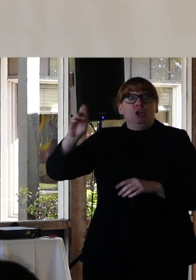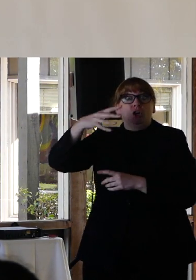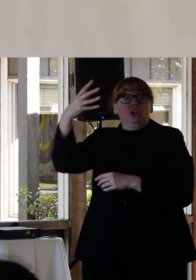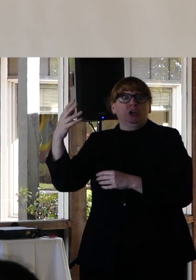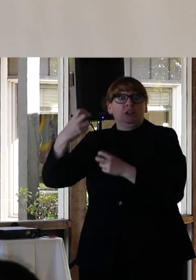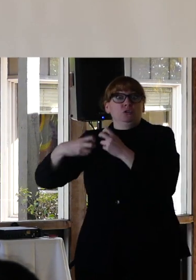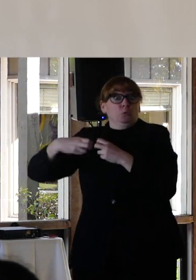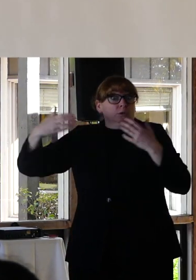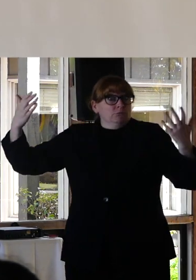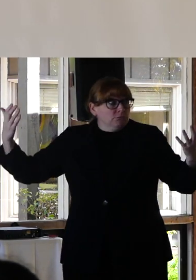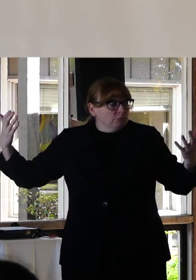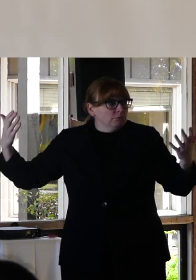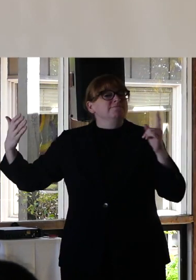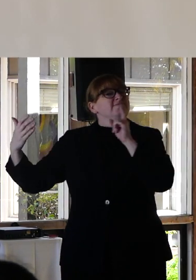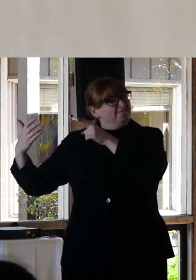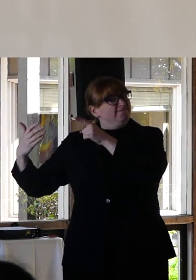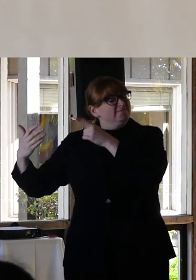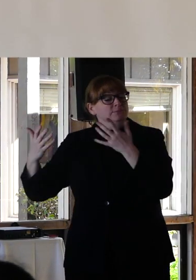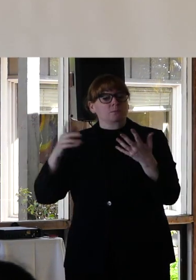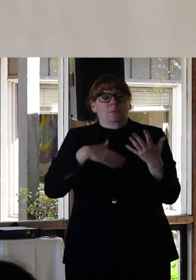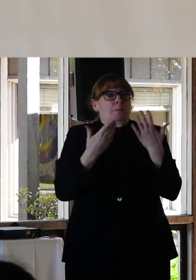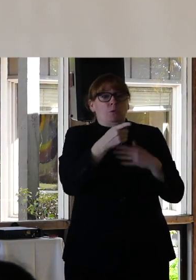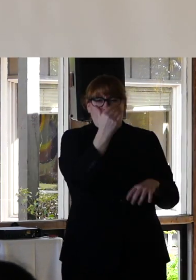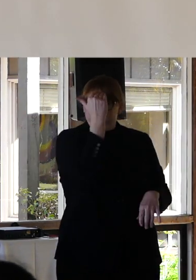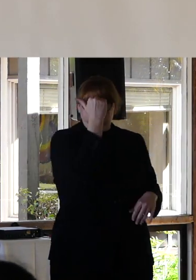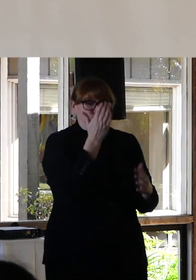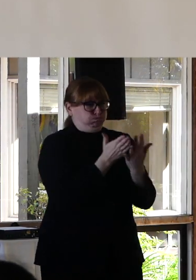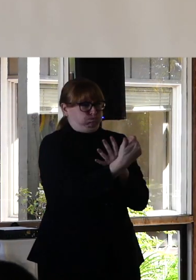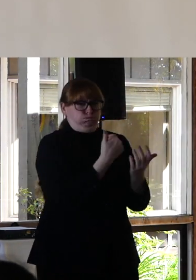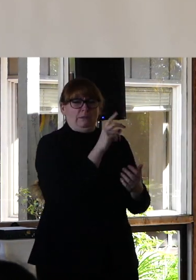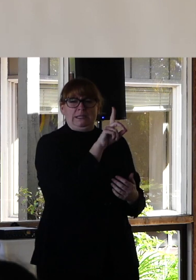You may know a lot about disability rights and you may know next to nothing